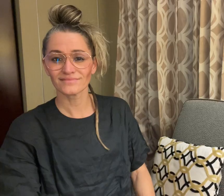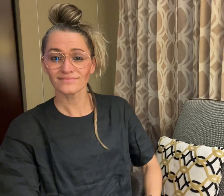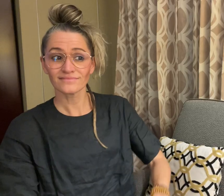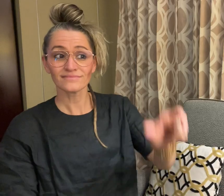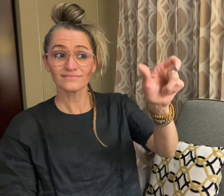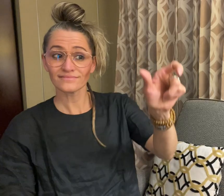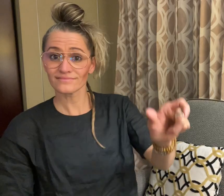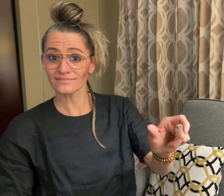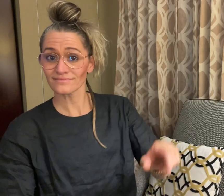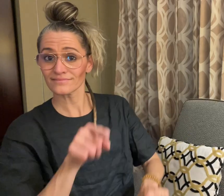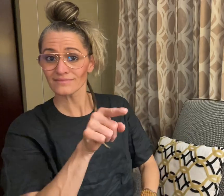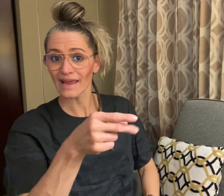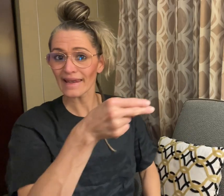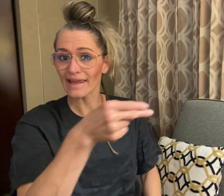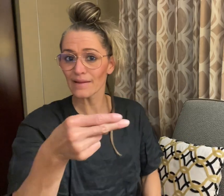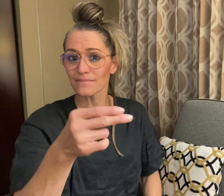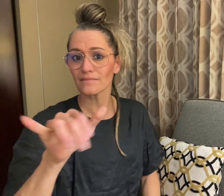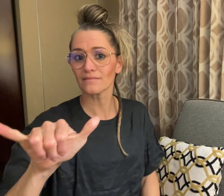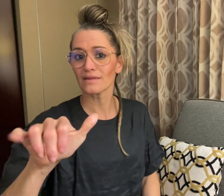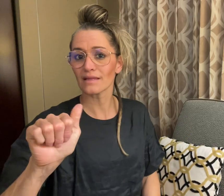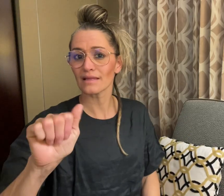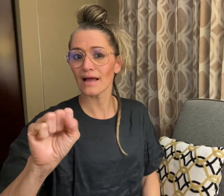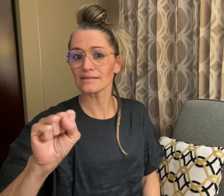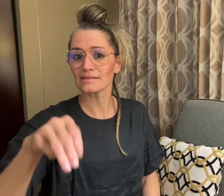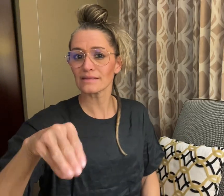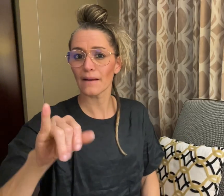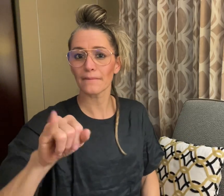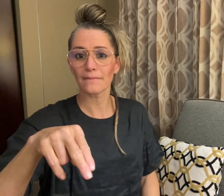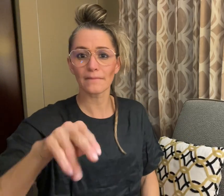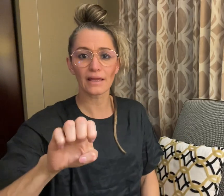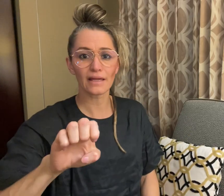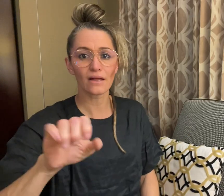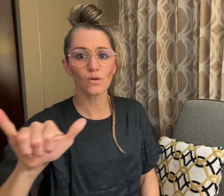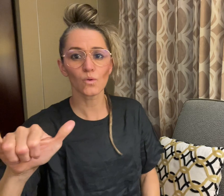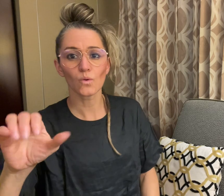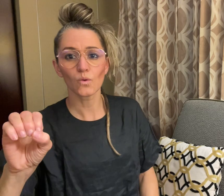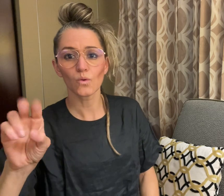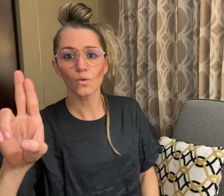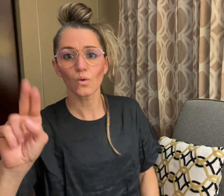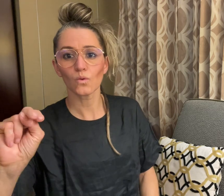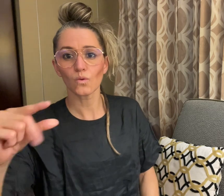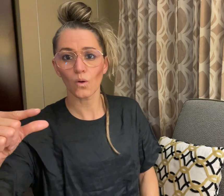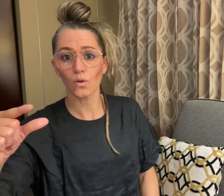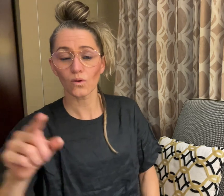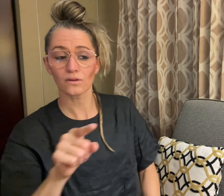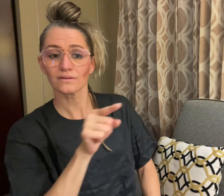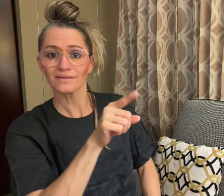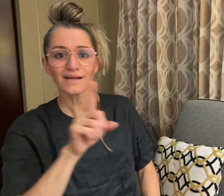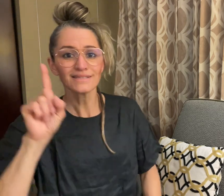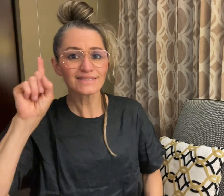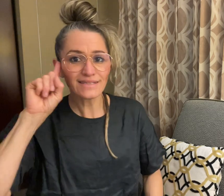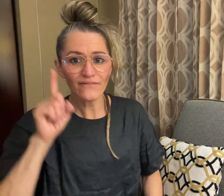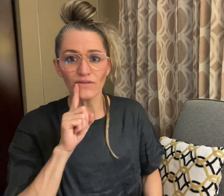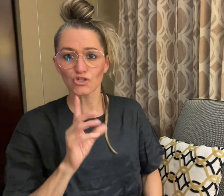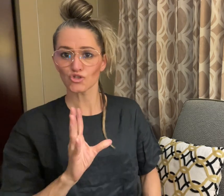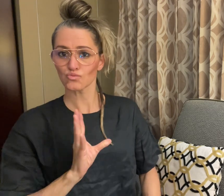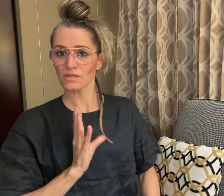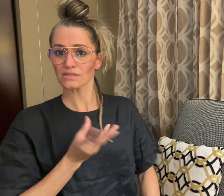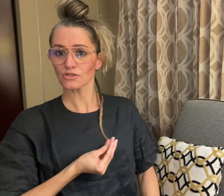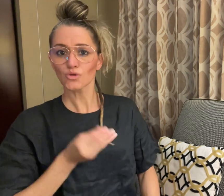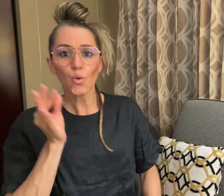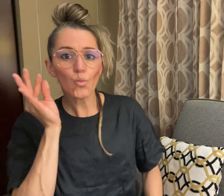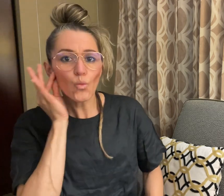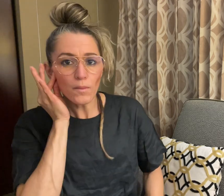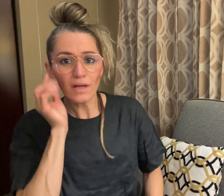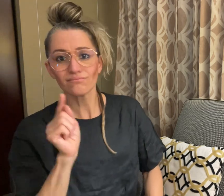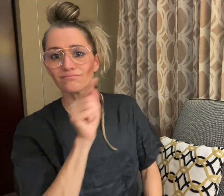Yasmine Young, a Deaf transgender woman from Ireland,